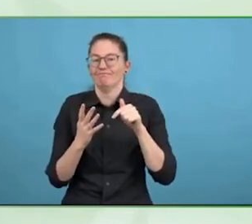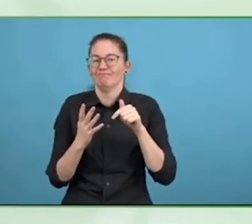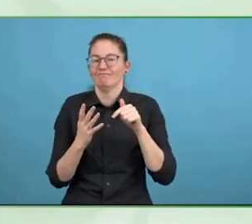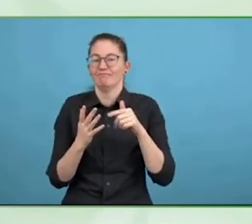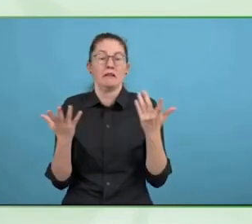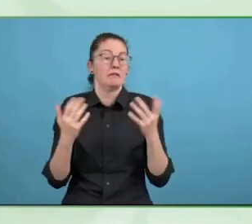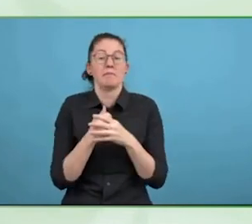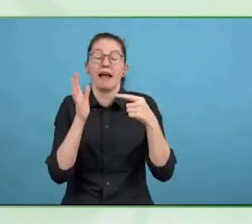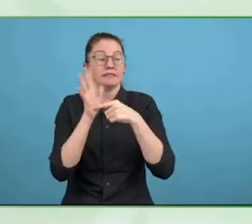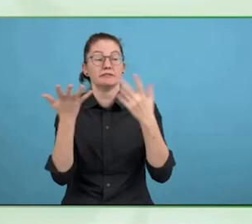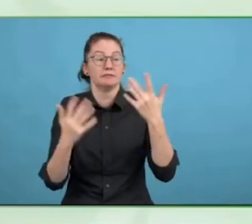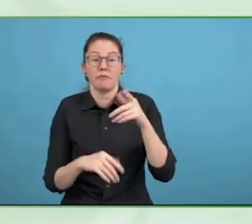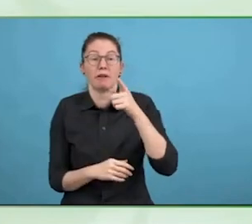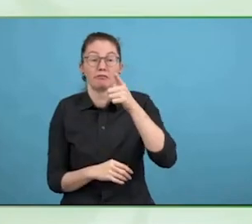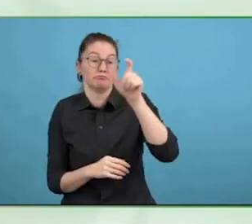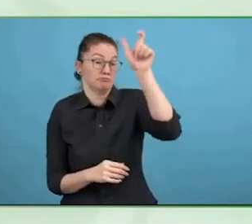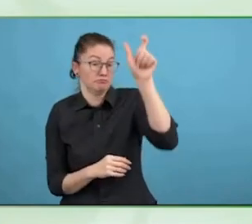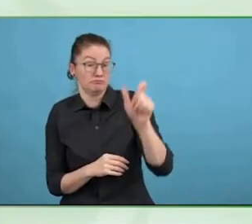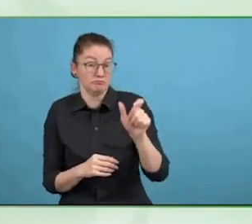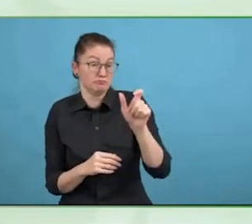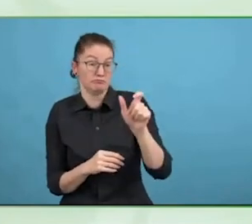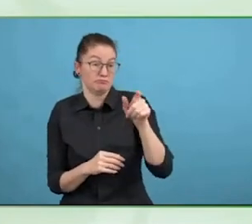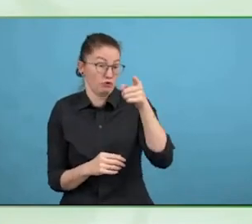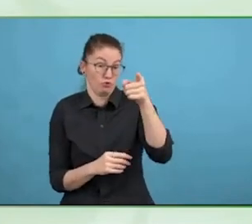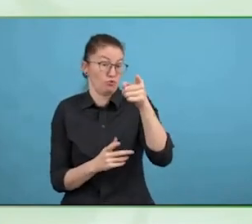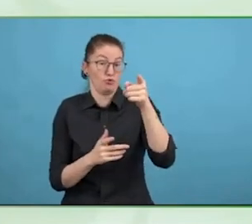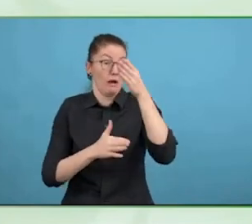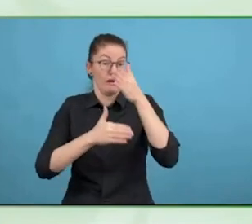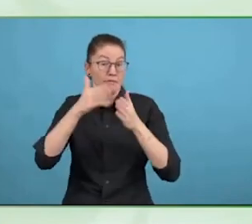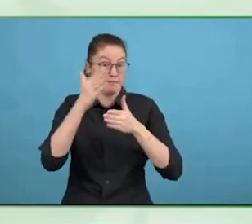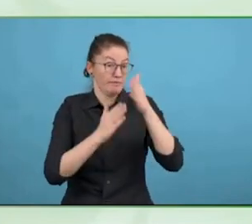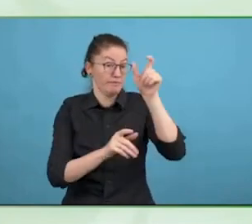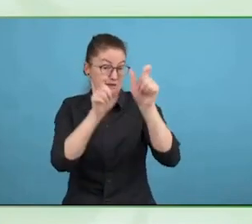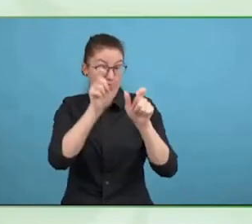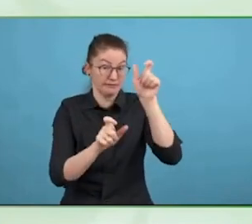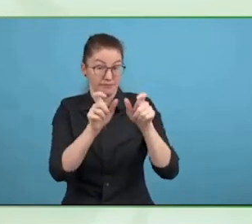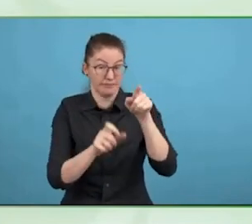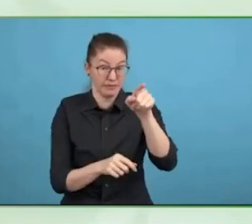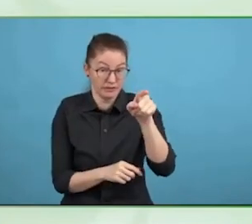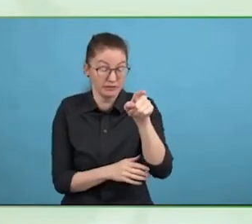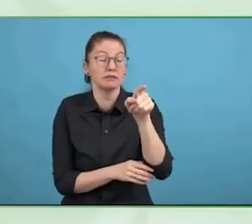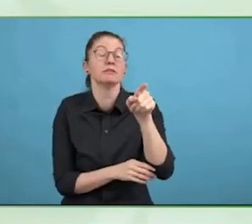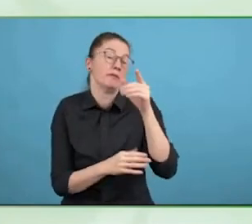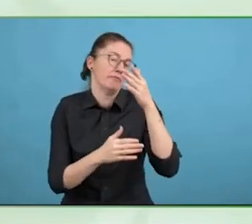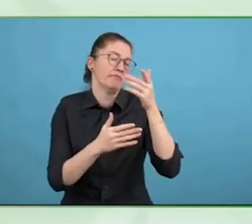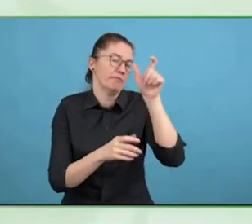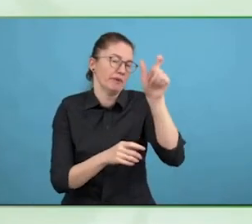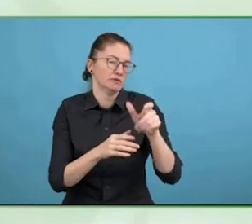local authority says, I welcome it would be cheaper for us to put this